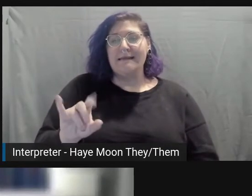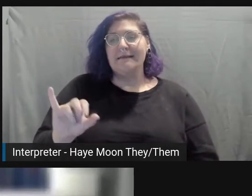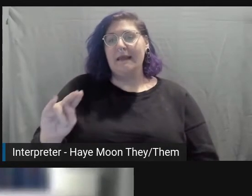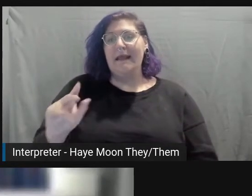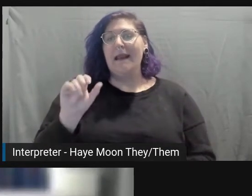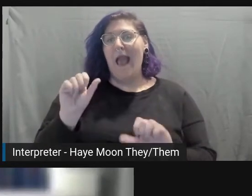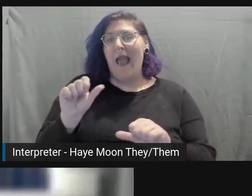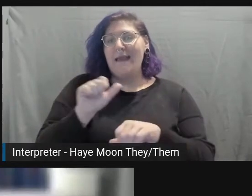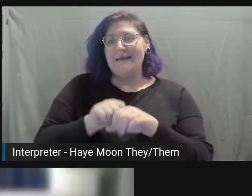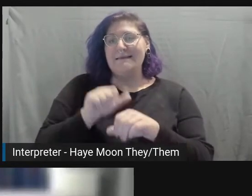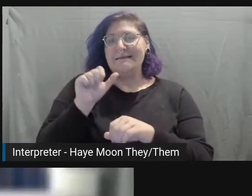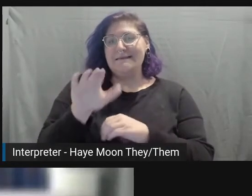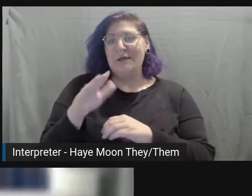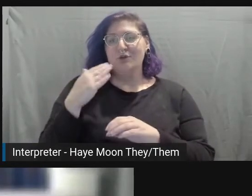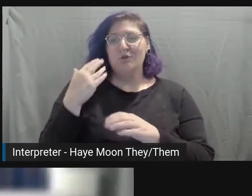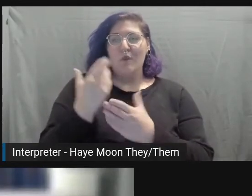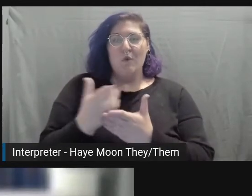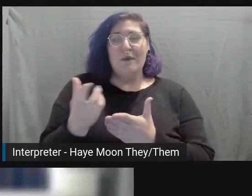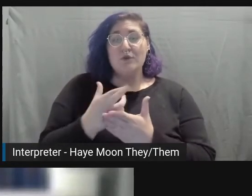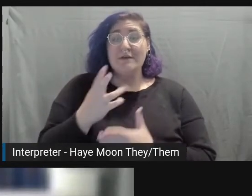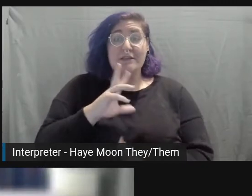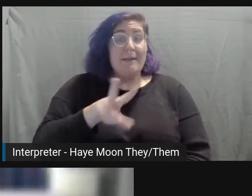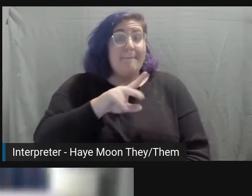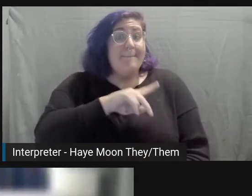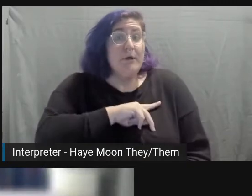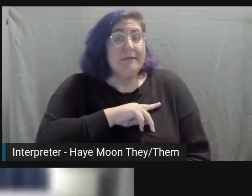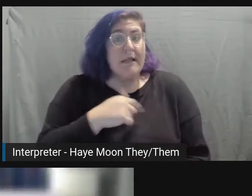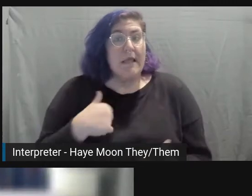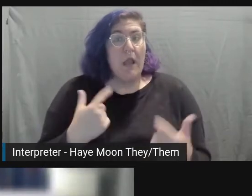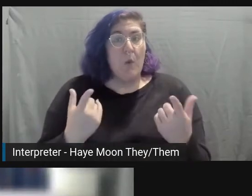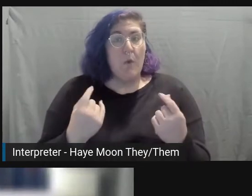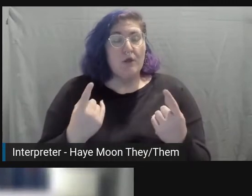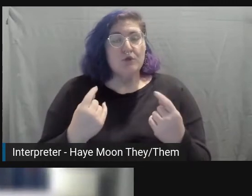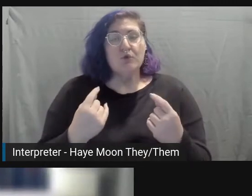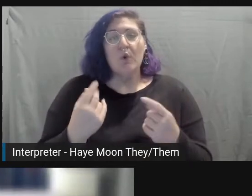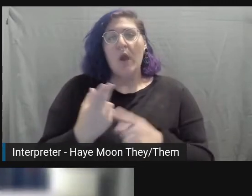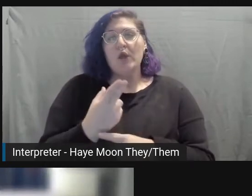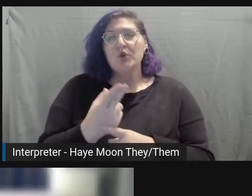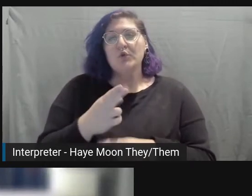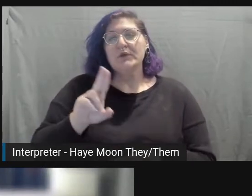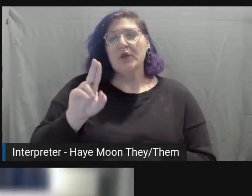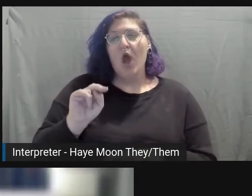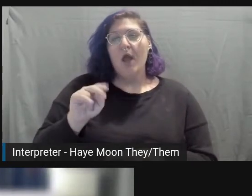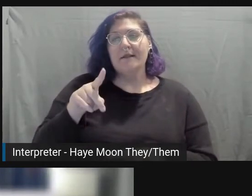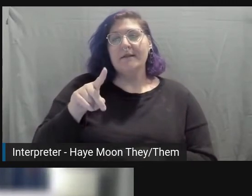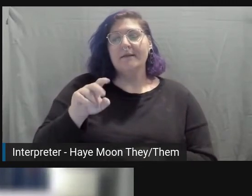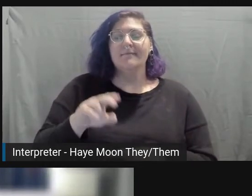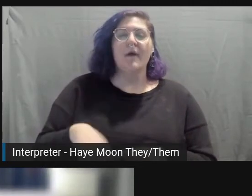Personally, I just tend to go to Unsplash or Pexels.